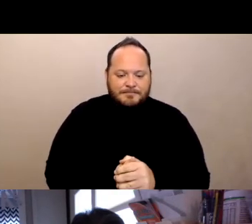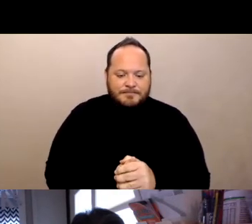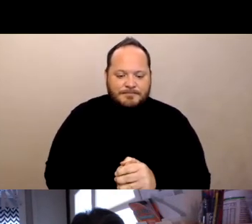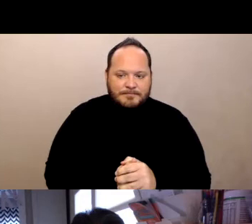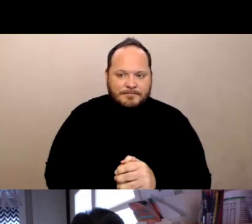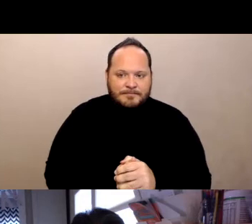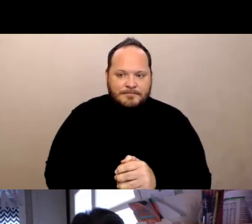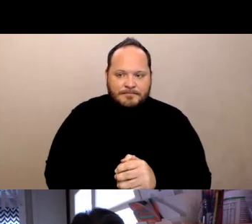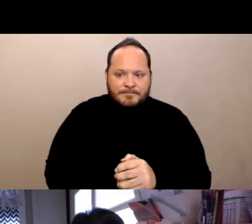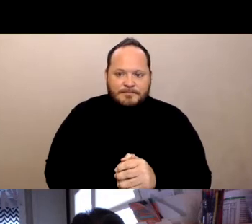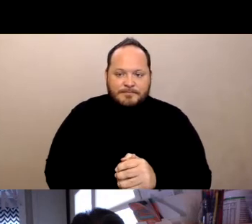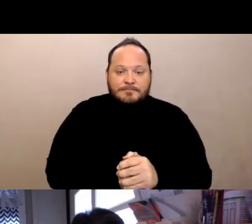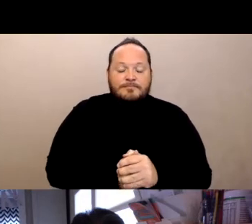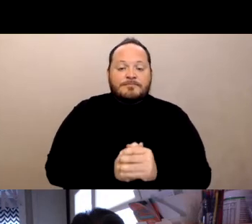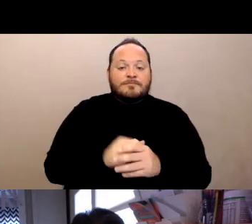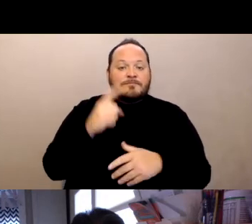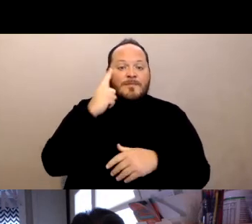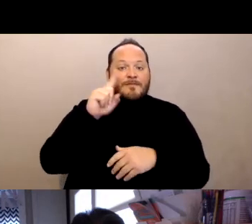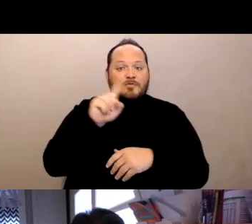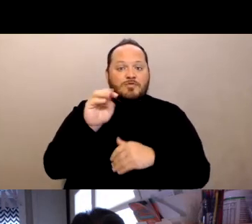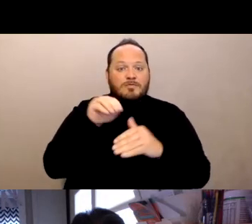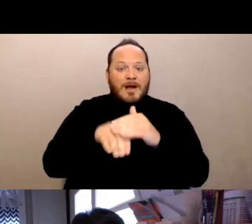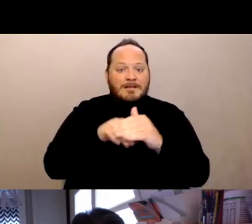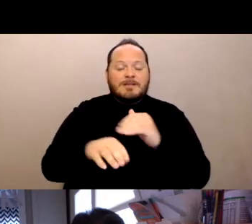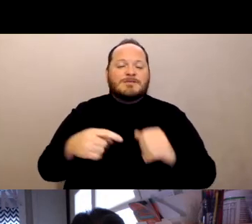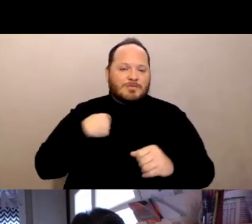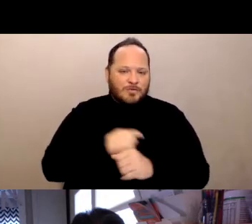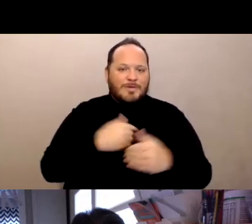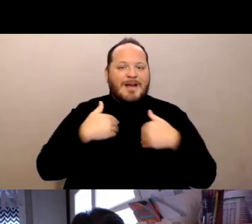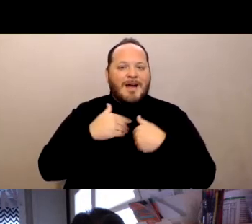for zoom access, we have real-time captioning.